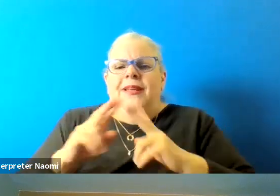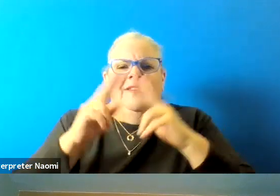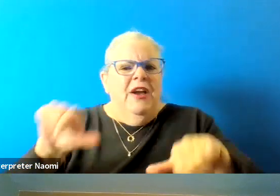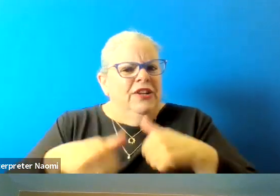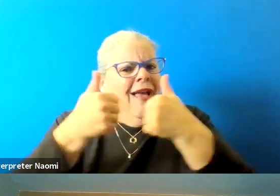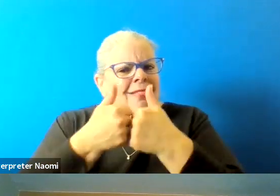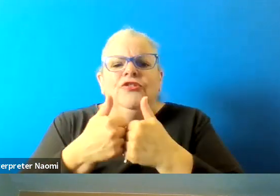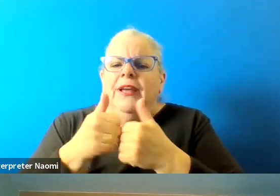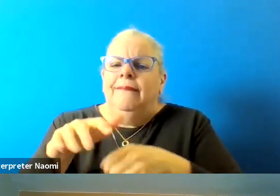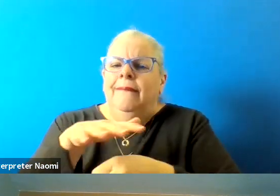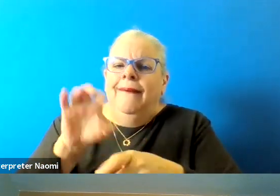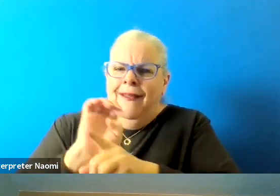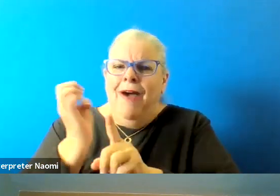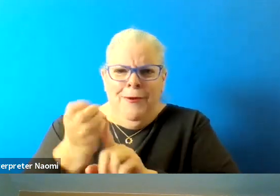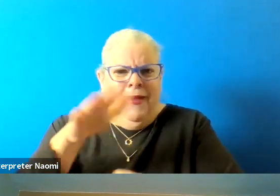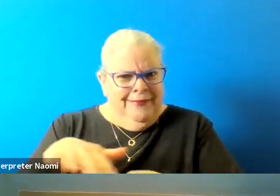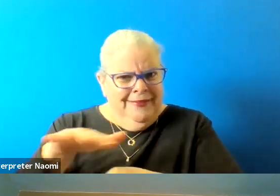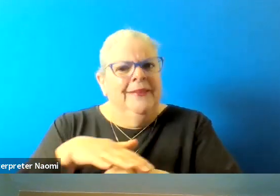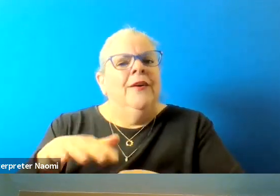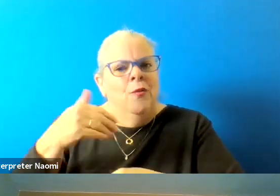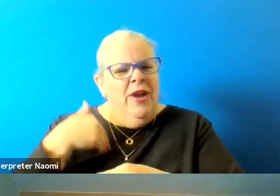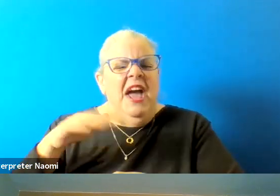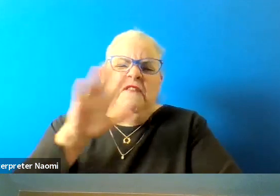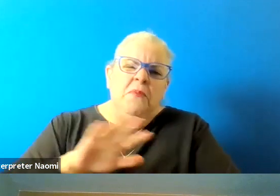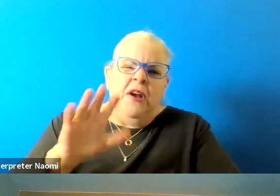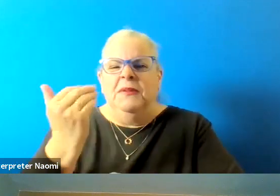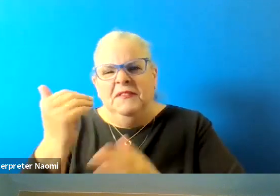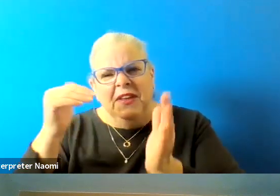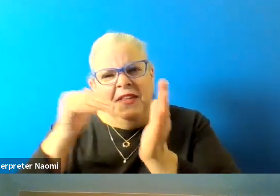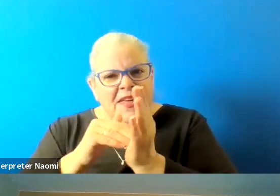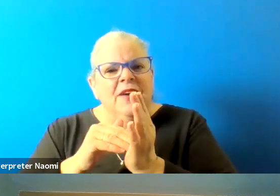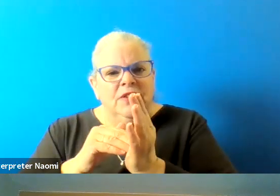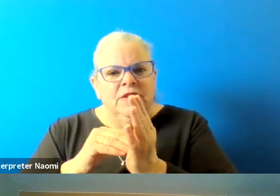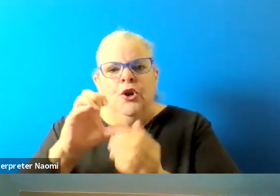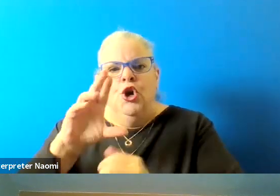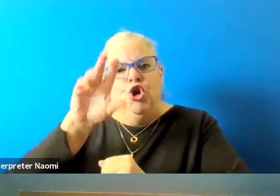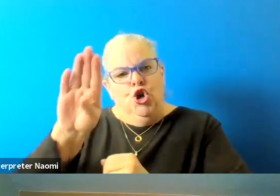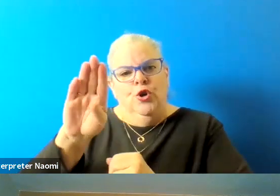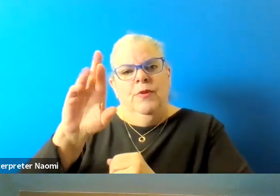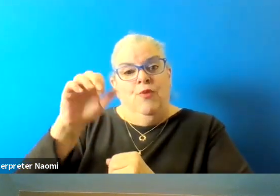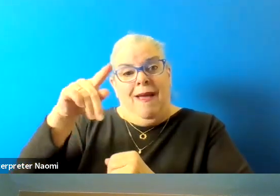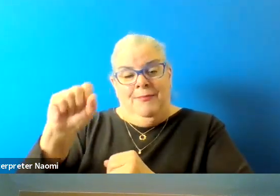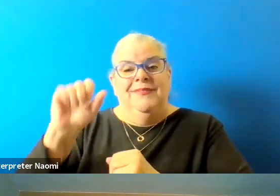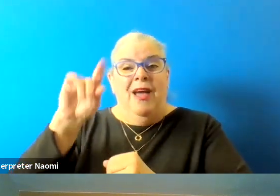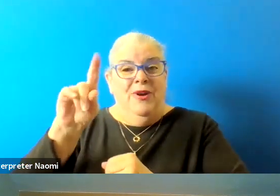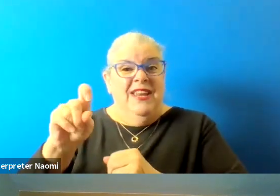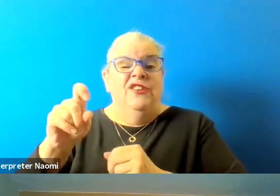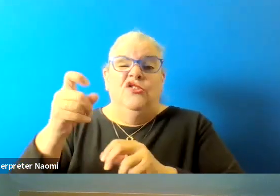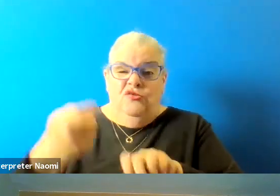And so, we've got approximately 15,000 curb ramps that we need to tear out and reinstall